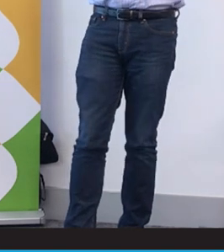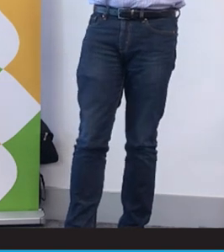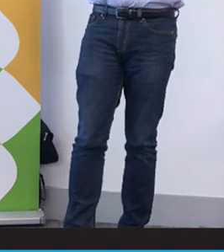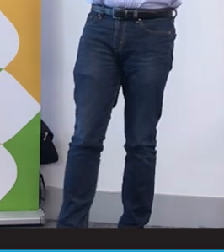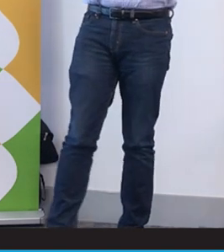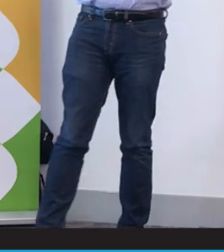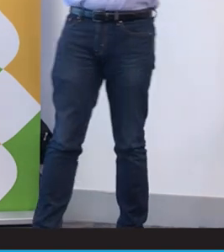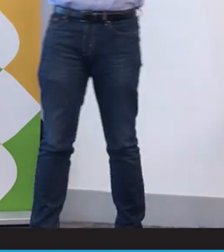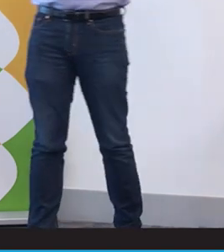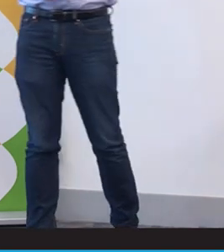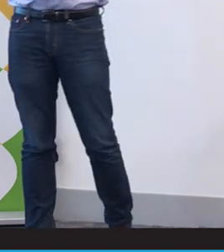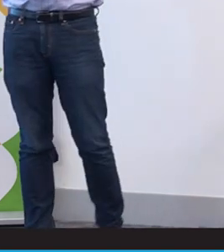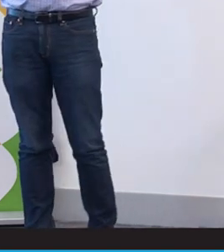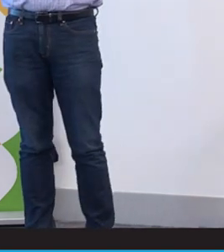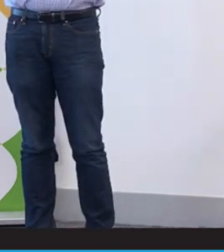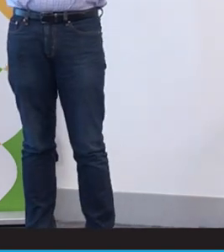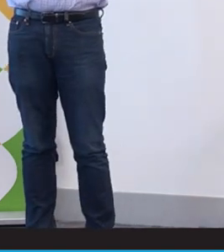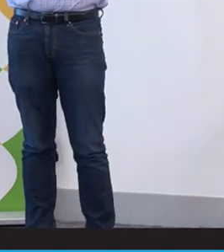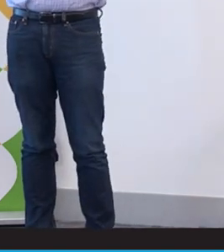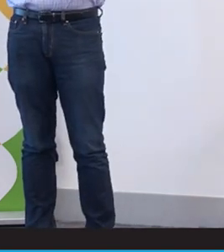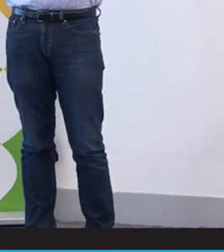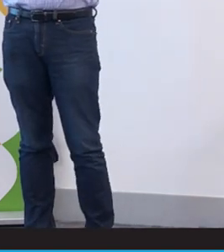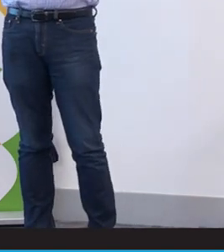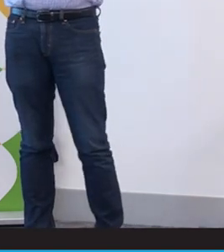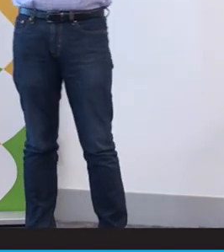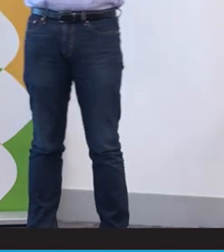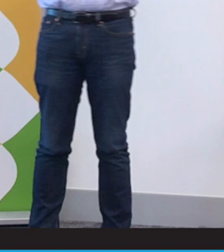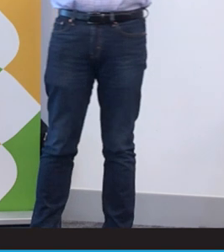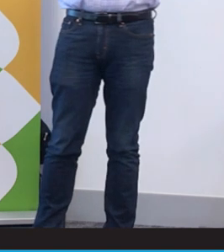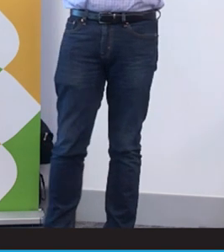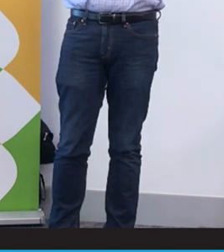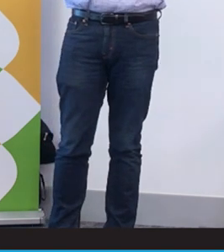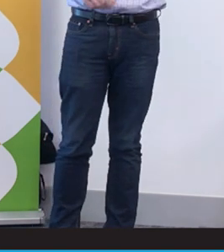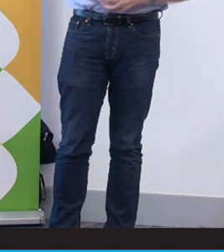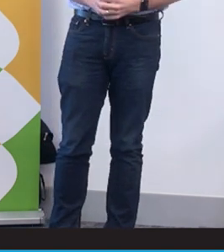Auslan and speech. If they need then they can decide what they want. But so there's a strong